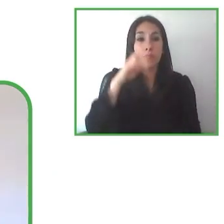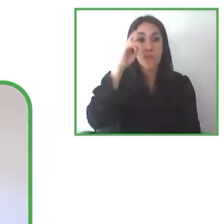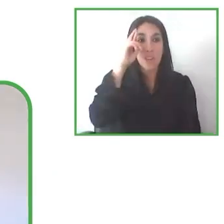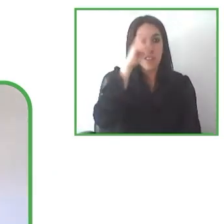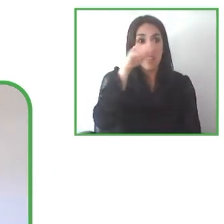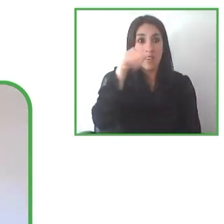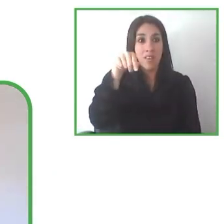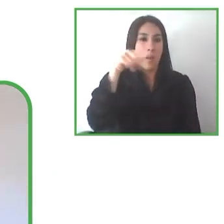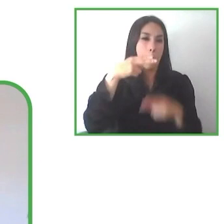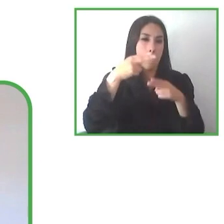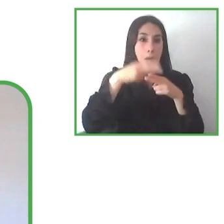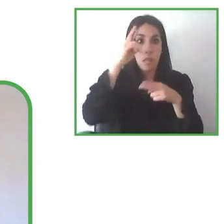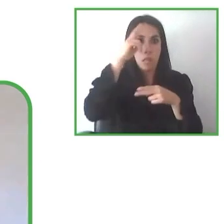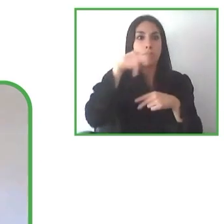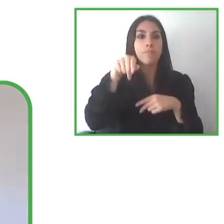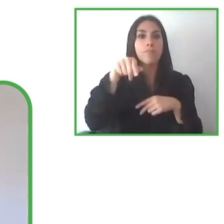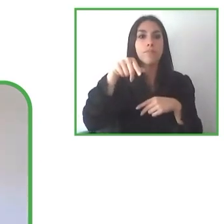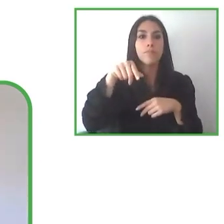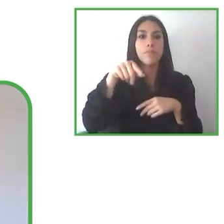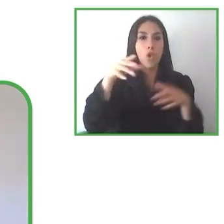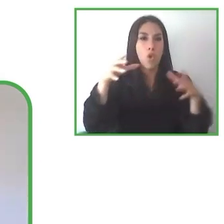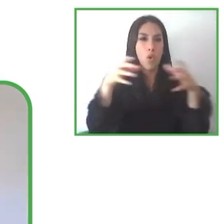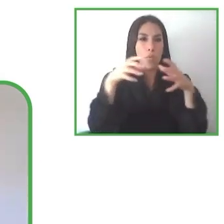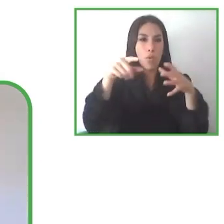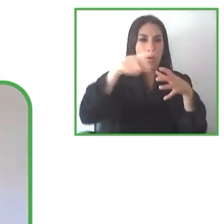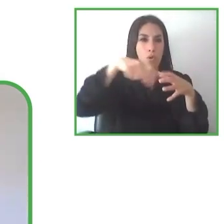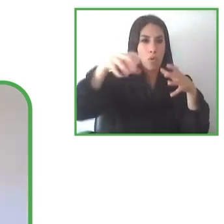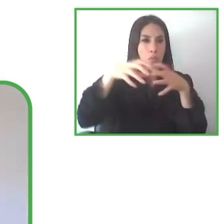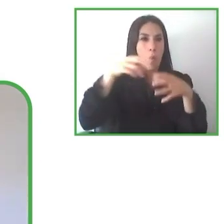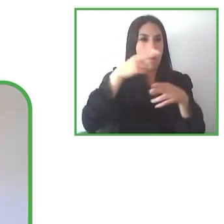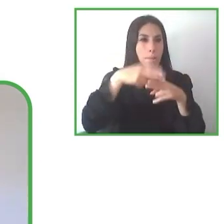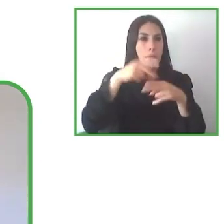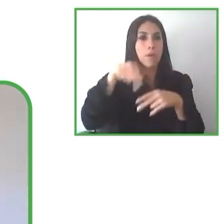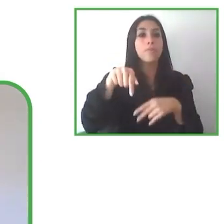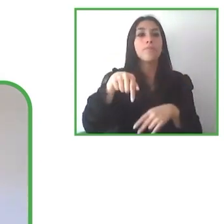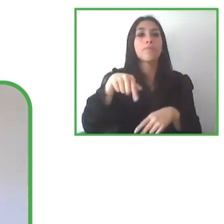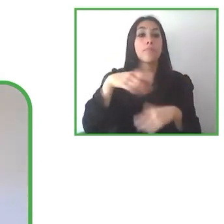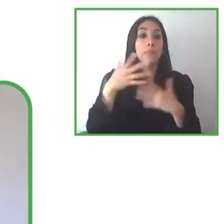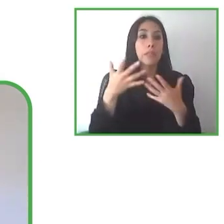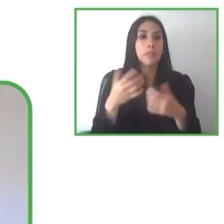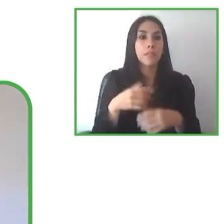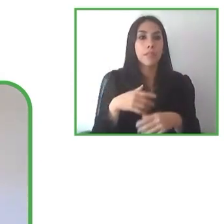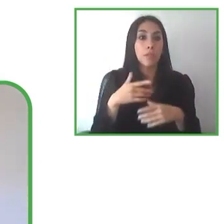So in general terms we can say that this possibility of co building through